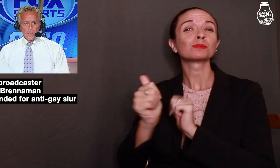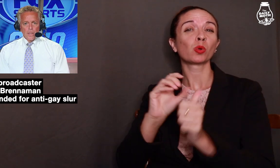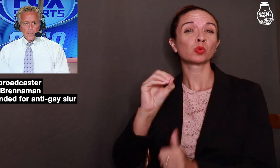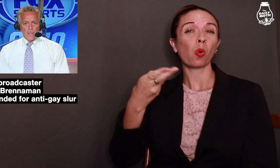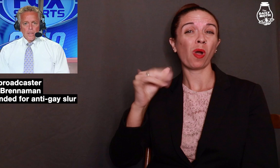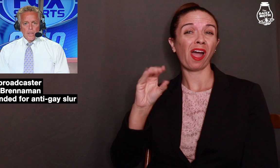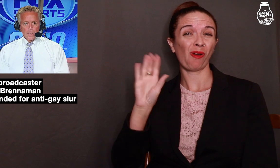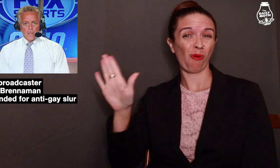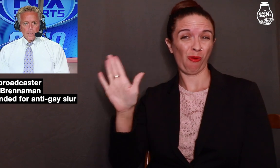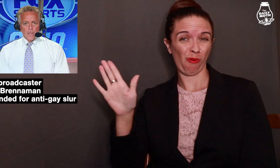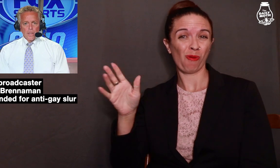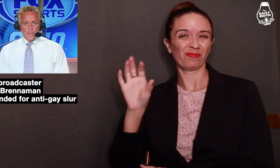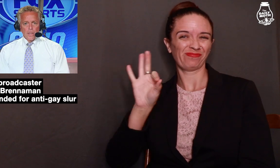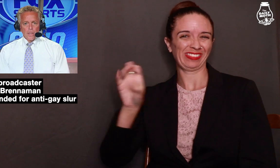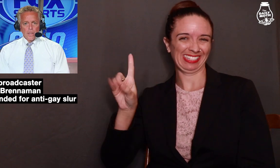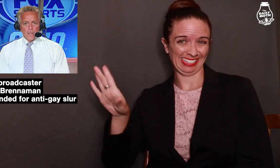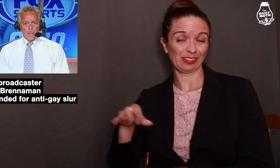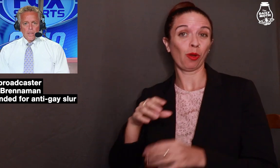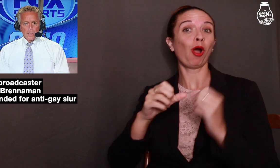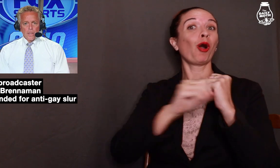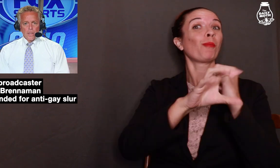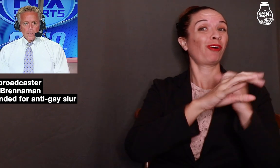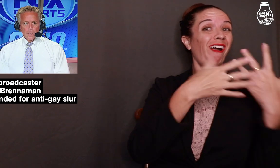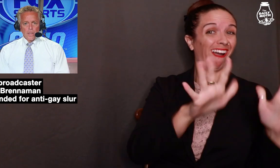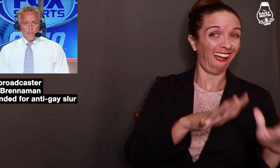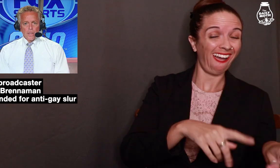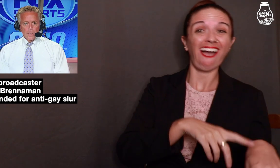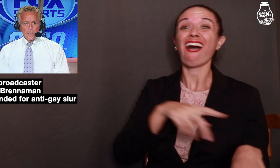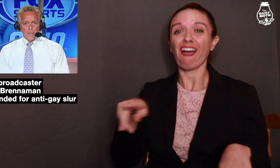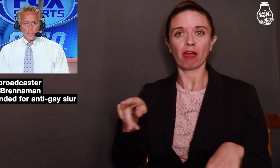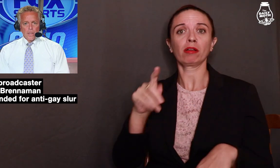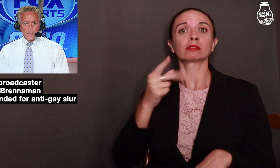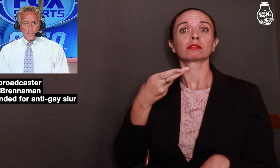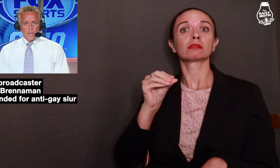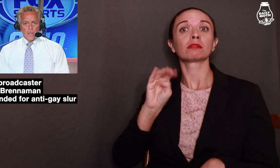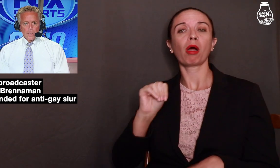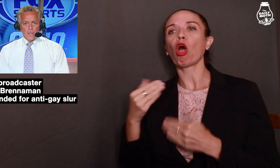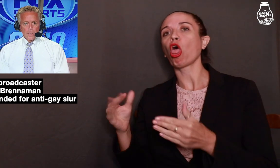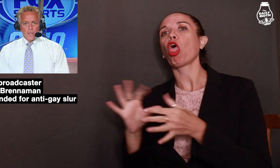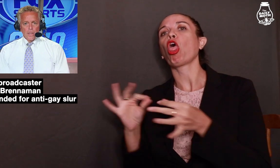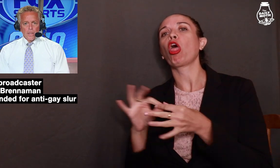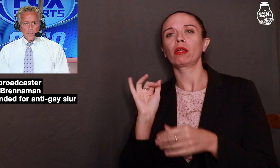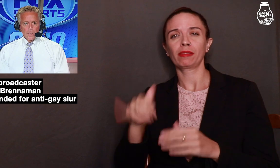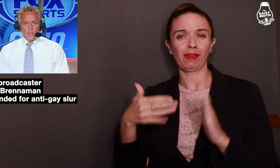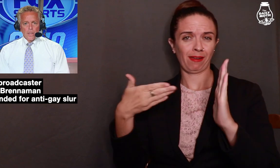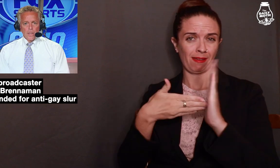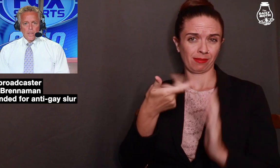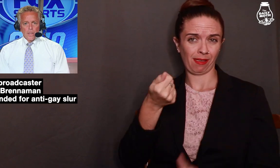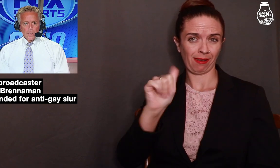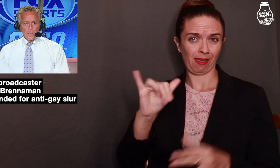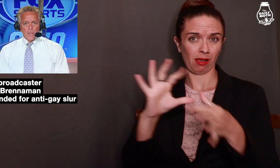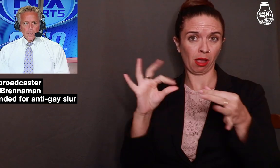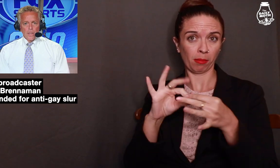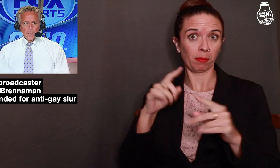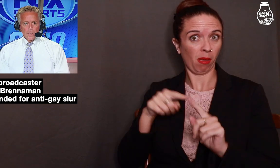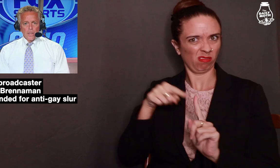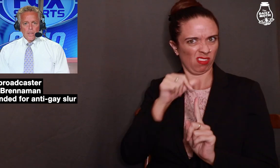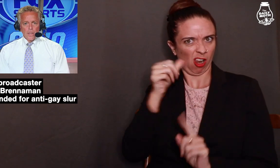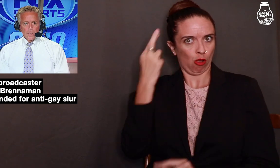the Fox Sports Ohio feed. Thom made that anti-gay comment,